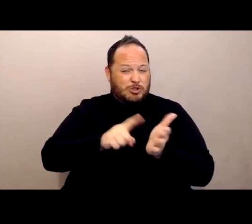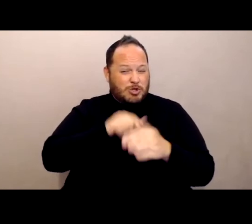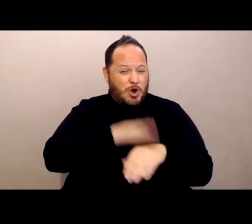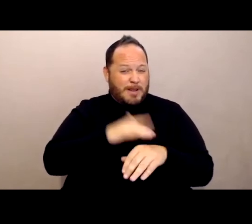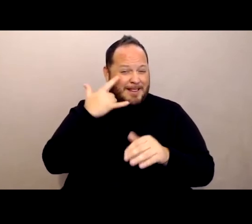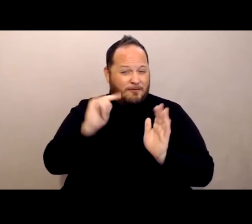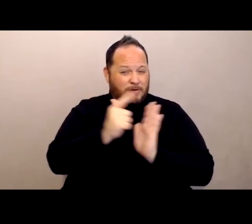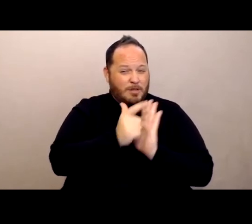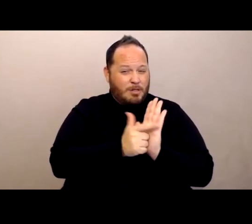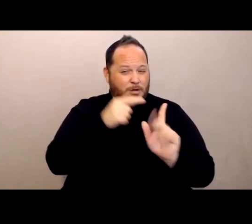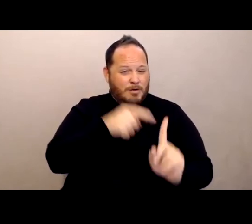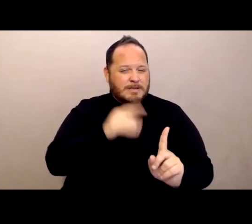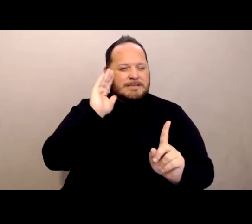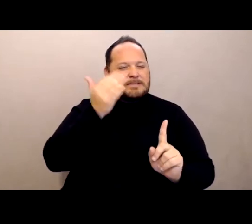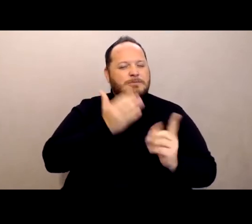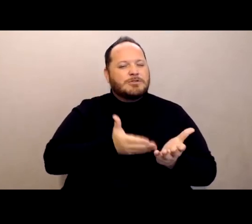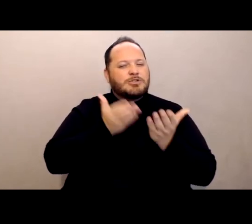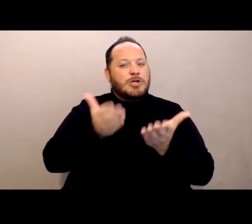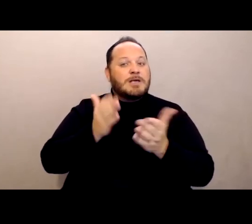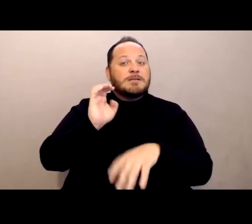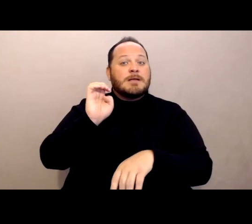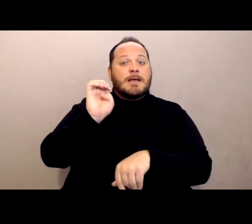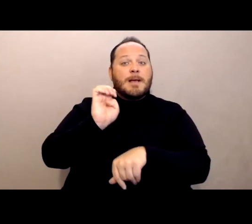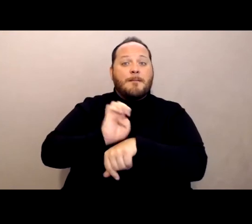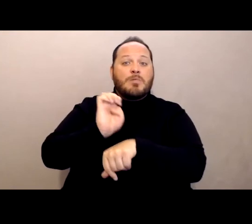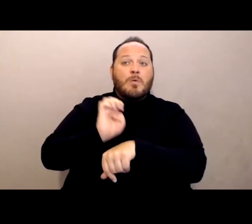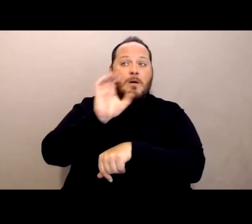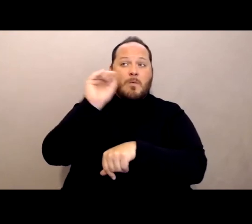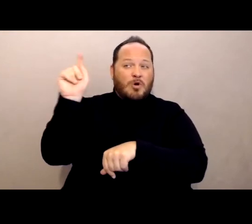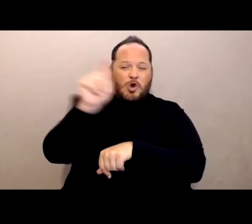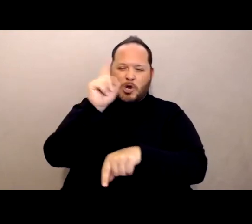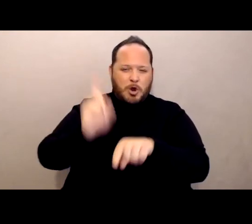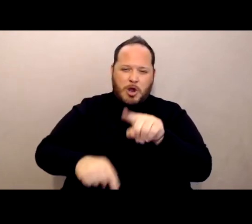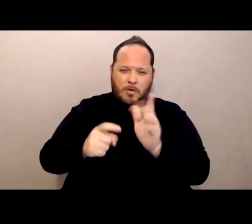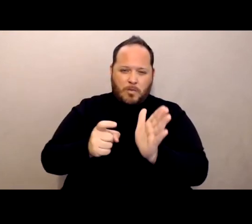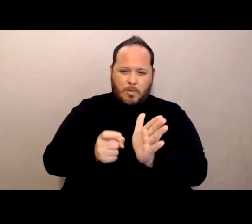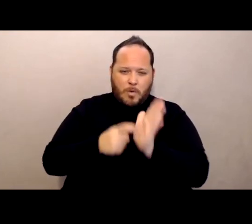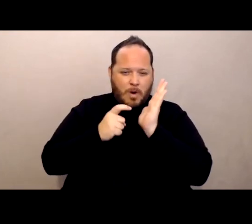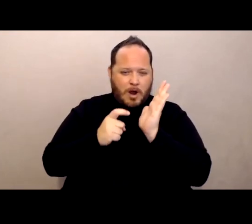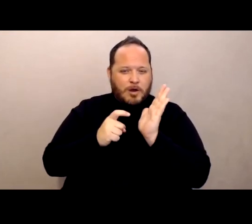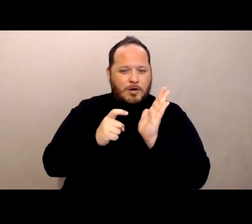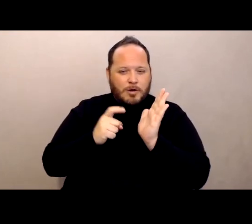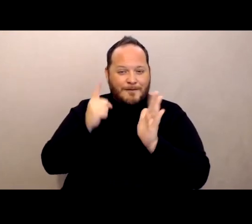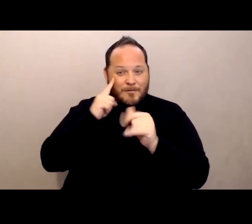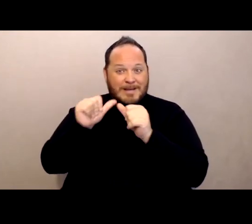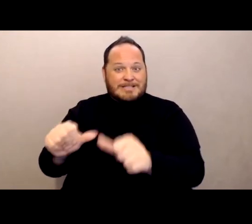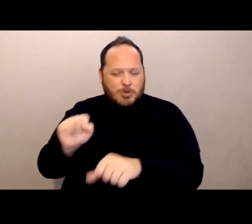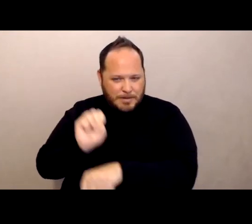that employers could not make it a requirement of continuing employment to get vaccinated,